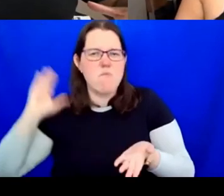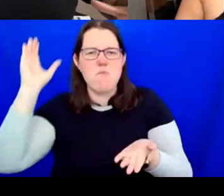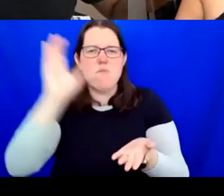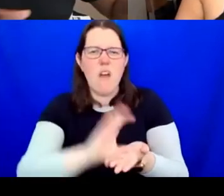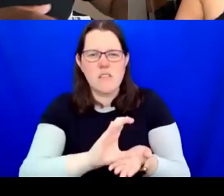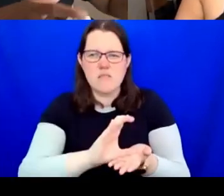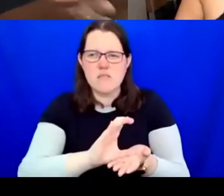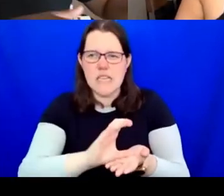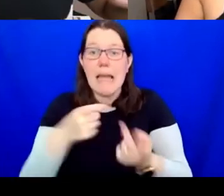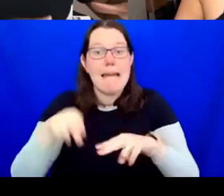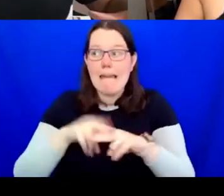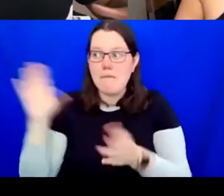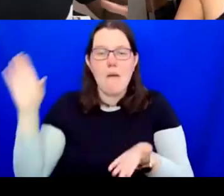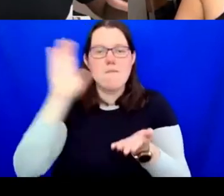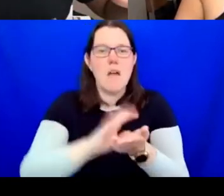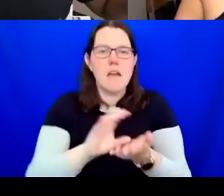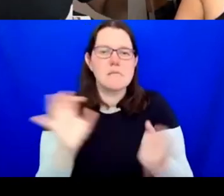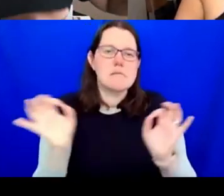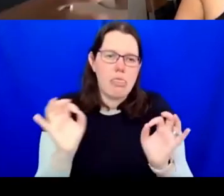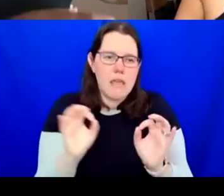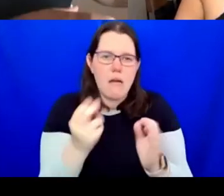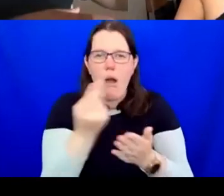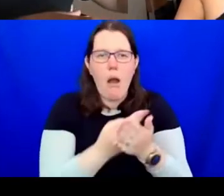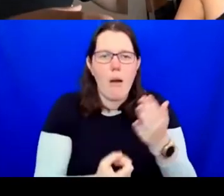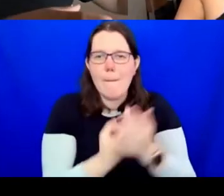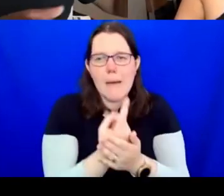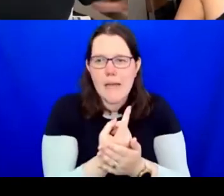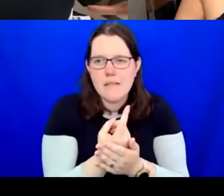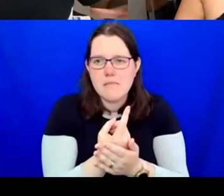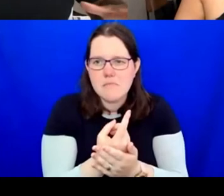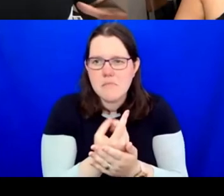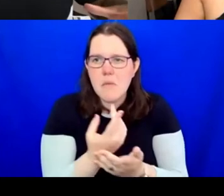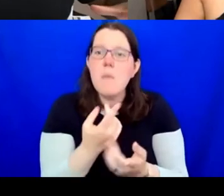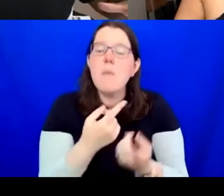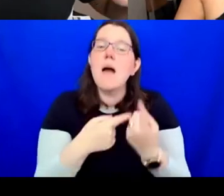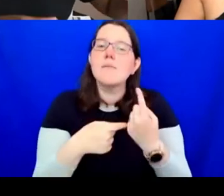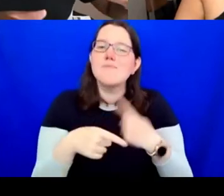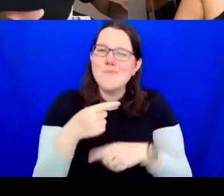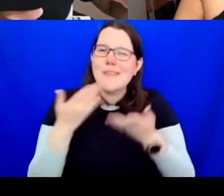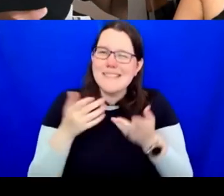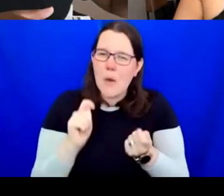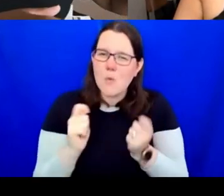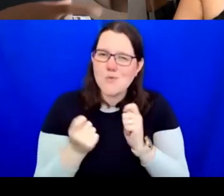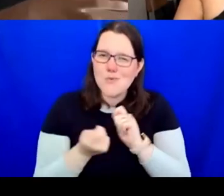to a more philanthropic model like in the States, where it is up to